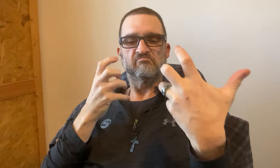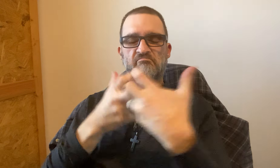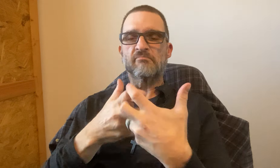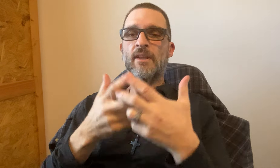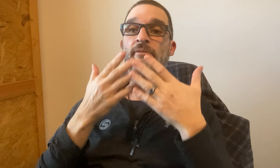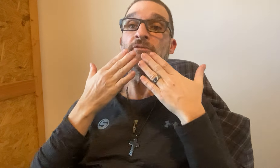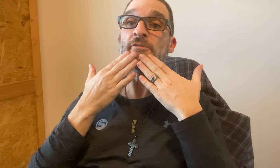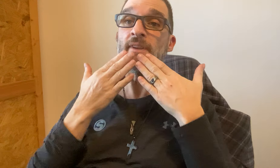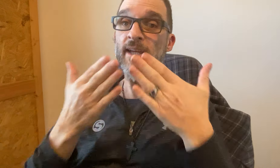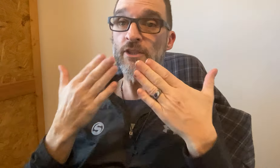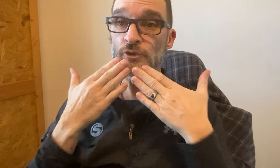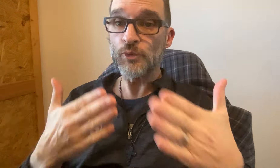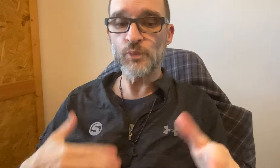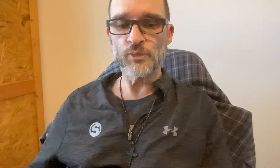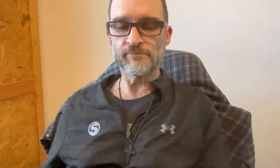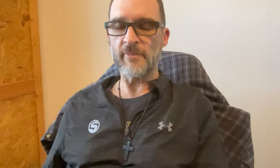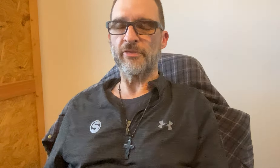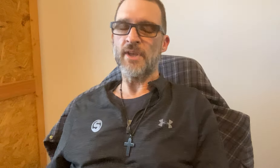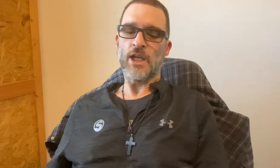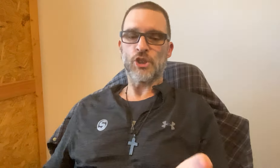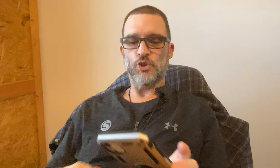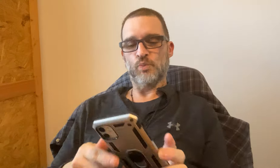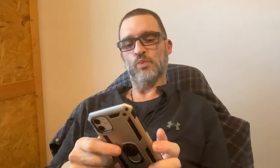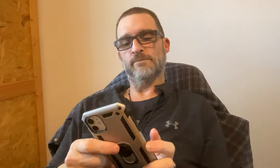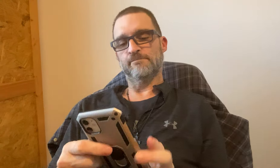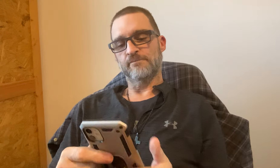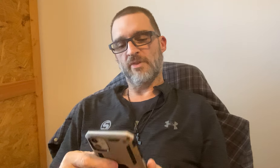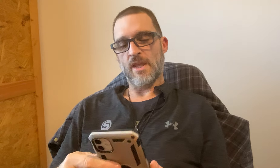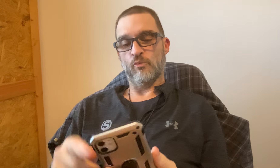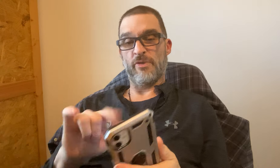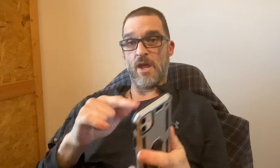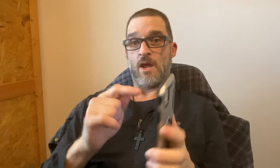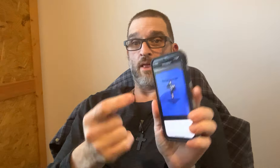It matches. THANK YOU! *THANK YOU!*